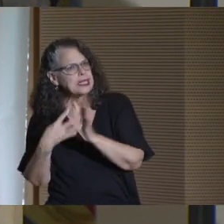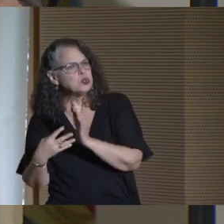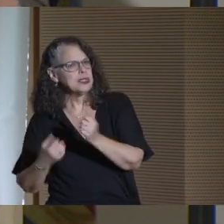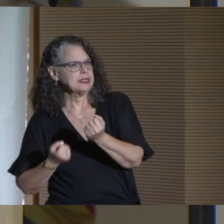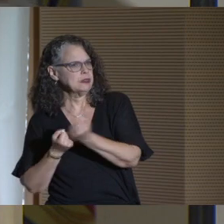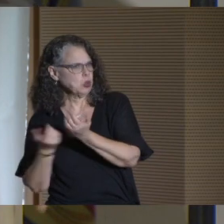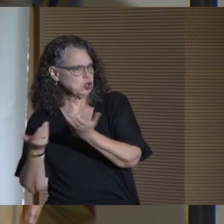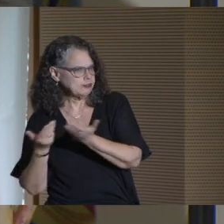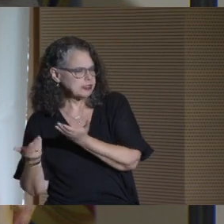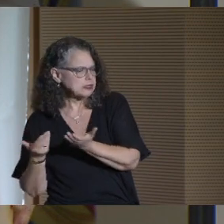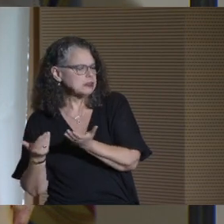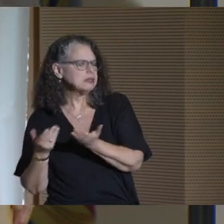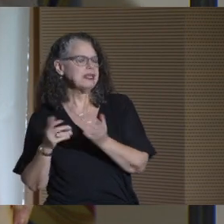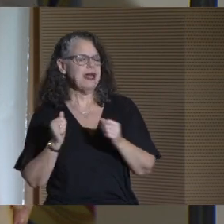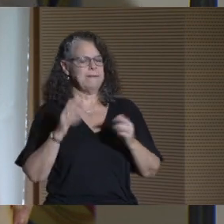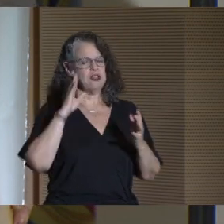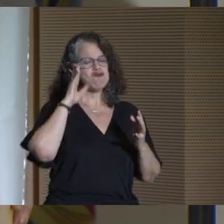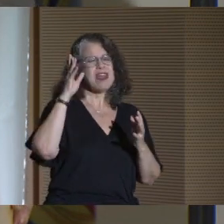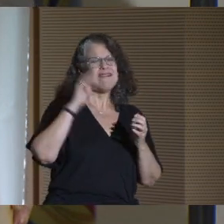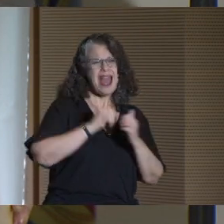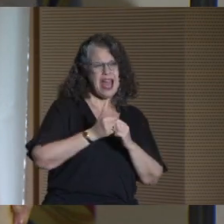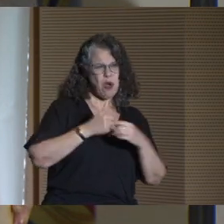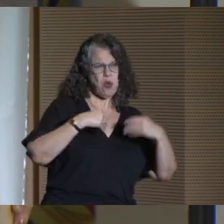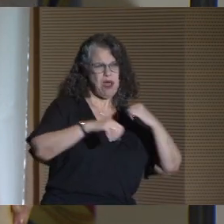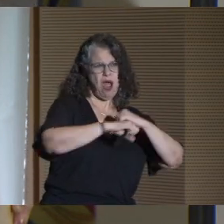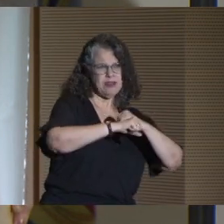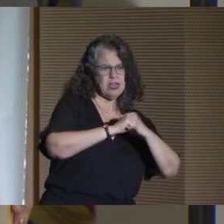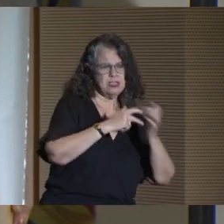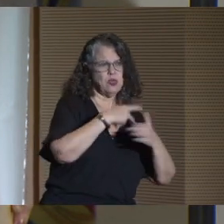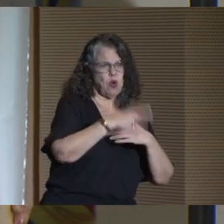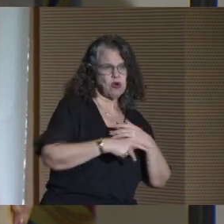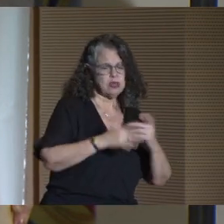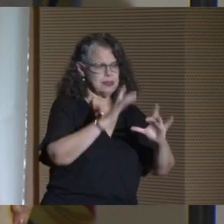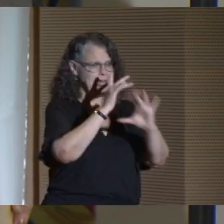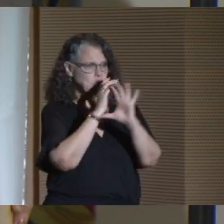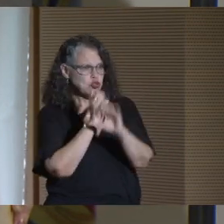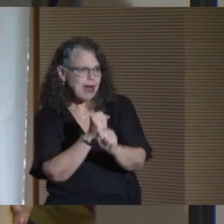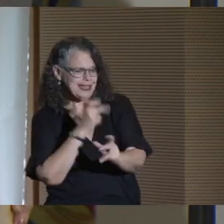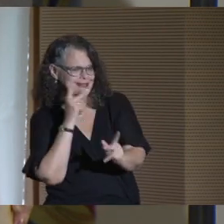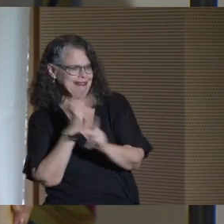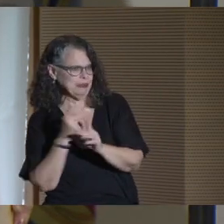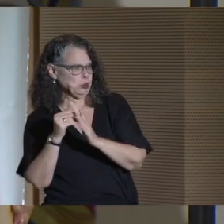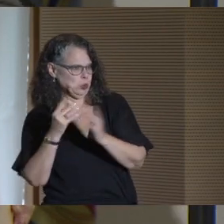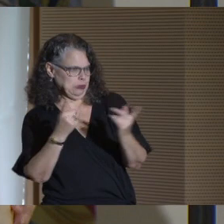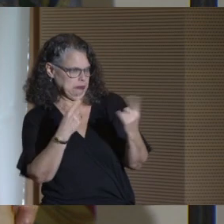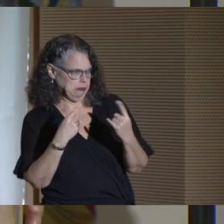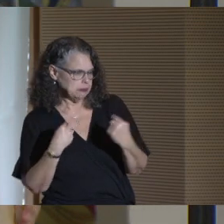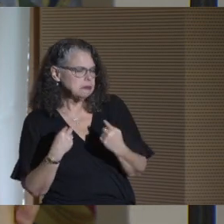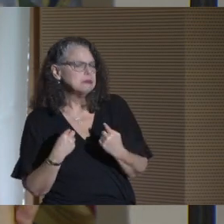and by being more creative in how we market our programs and attract and retain our students.